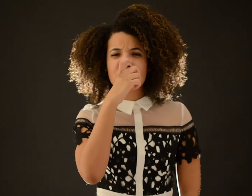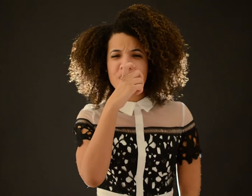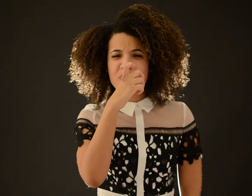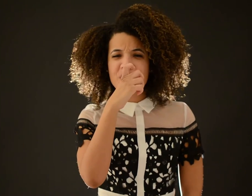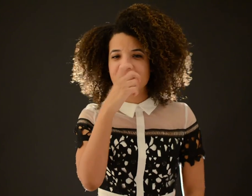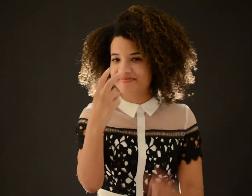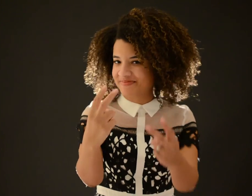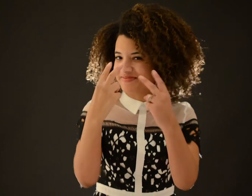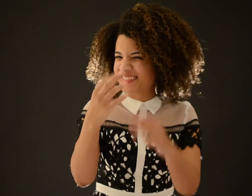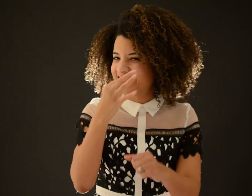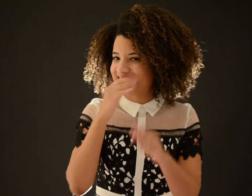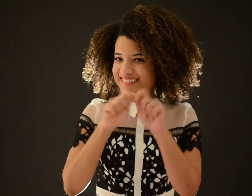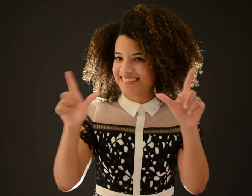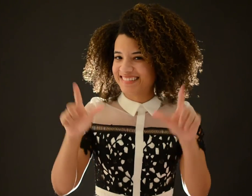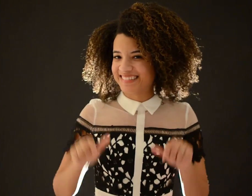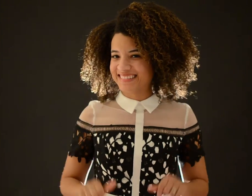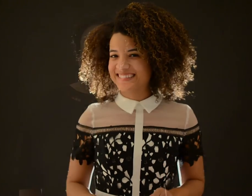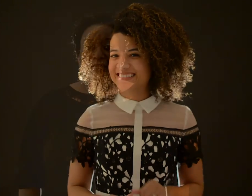Who? Watch out for future vlogs!